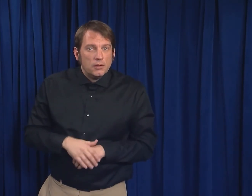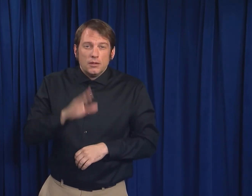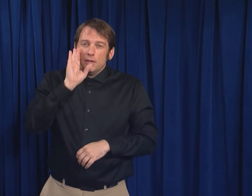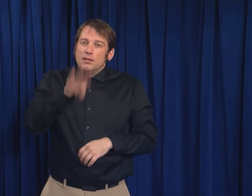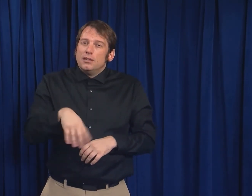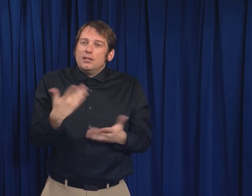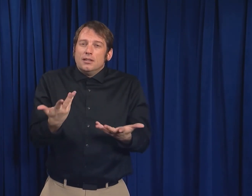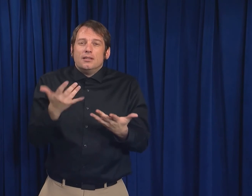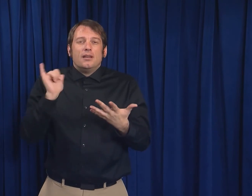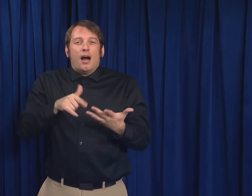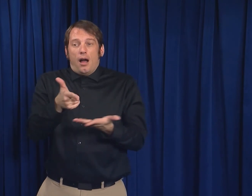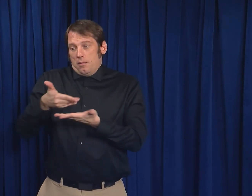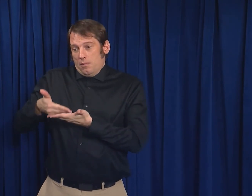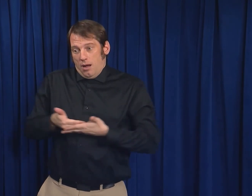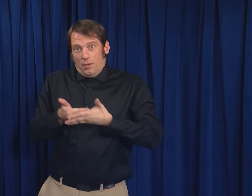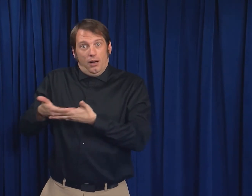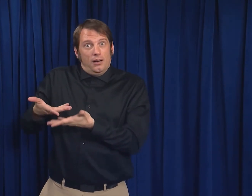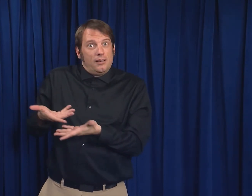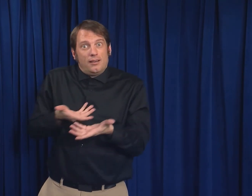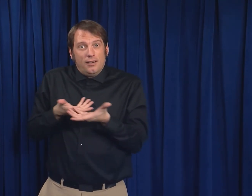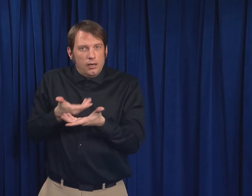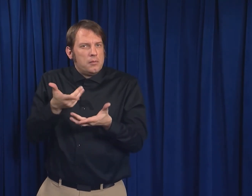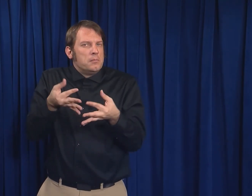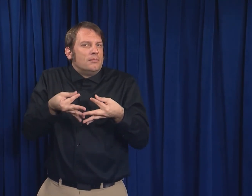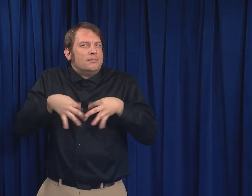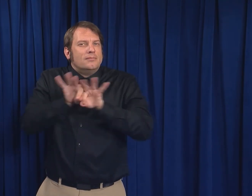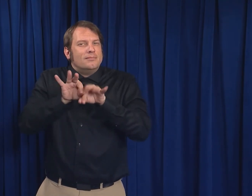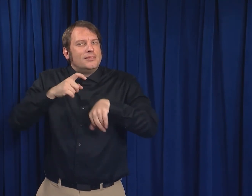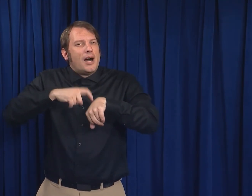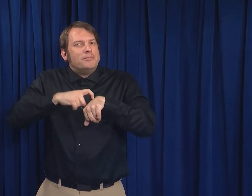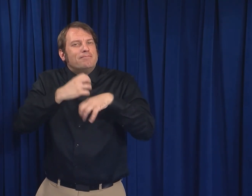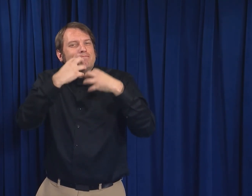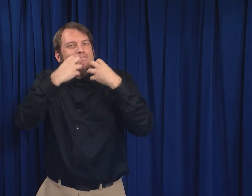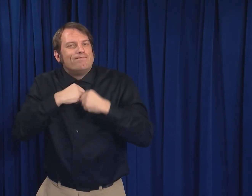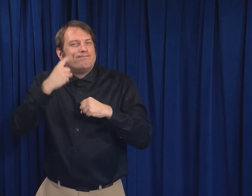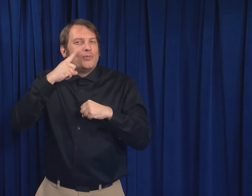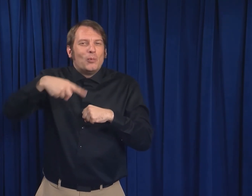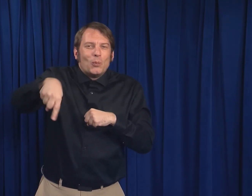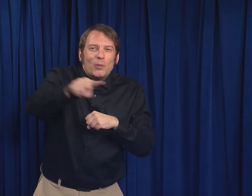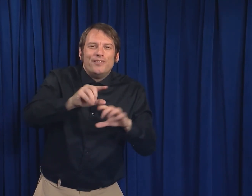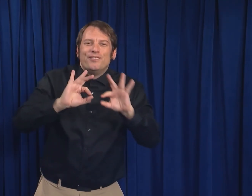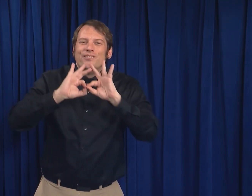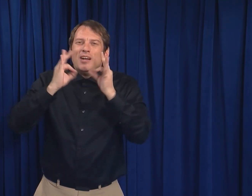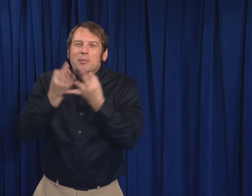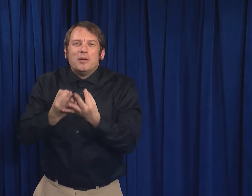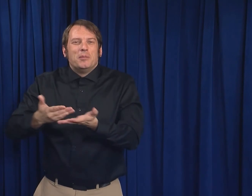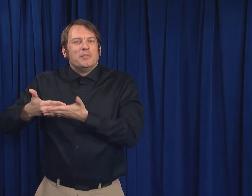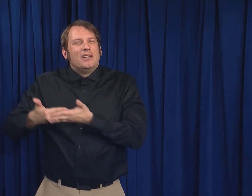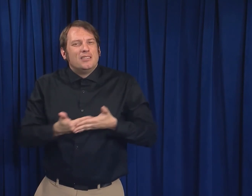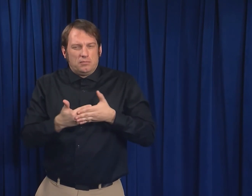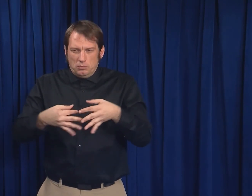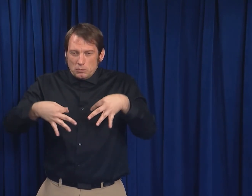This is a special time for you, your family, and your baby.